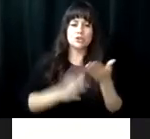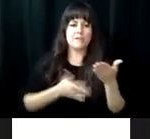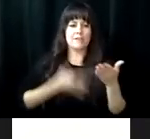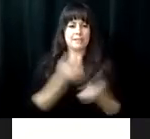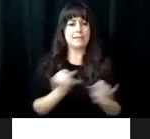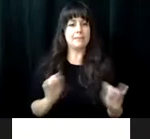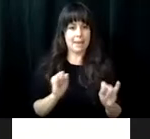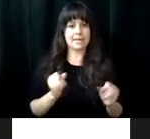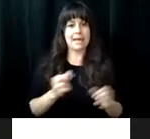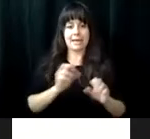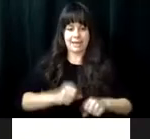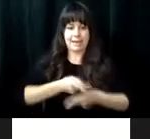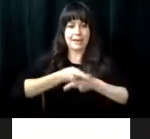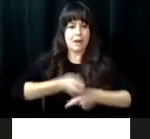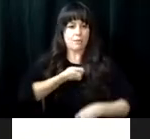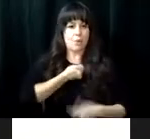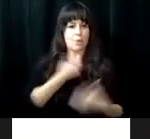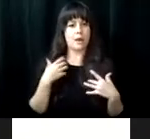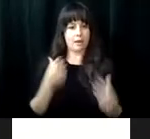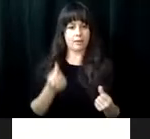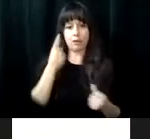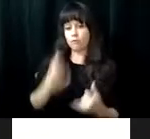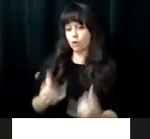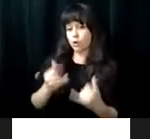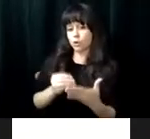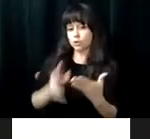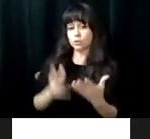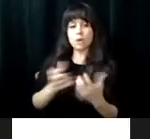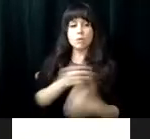on organizational and problem solving skills to ensure that each student is